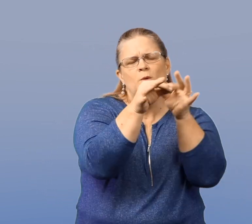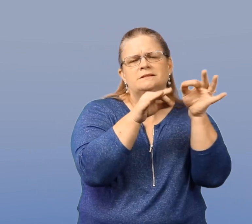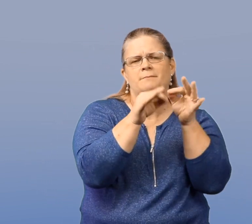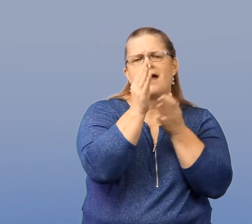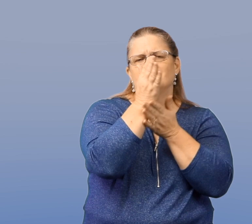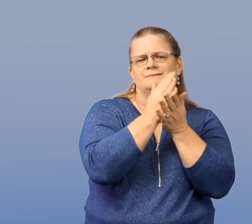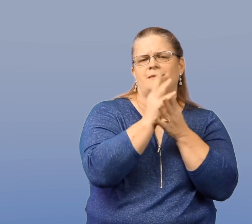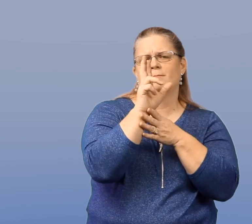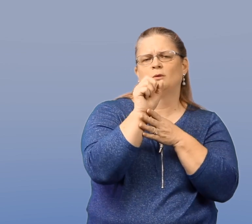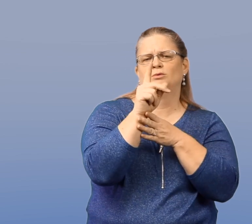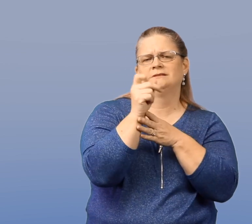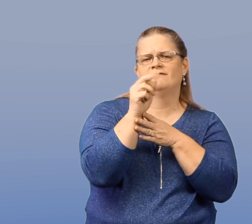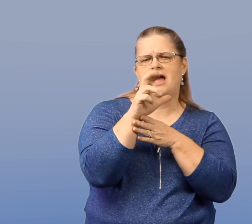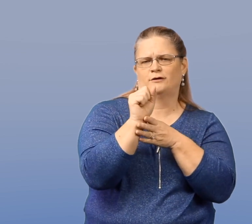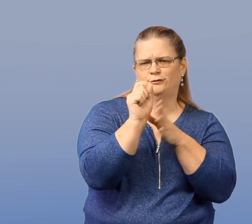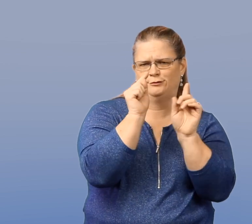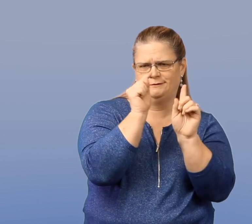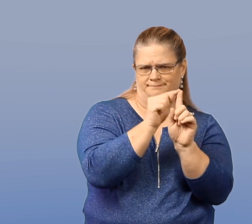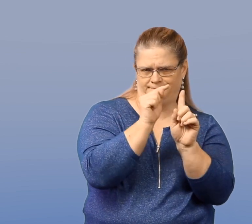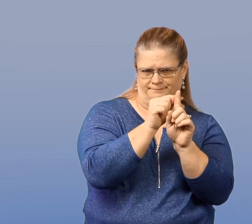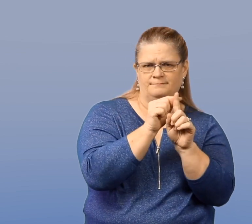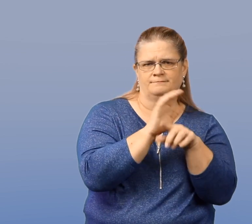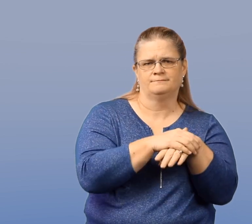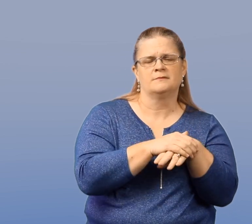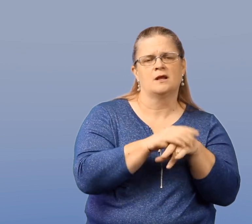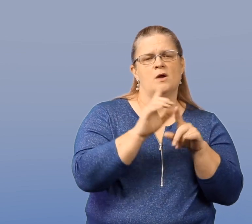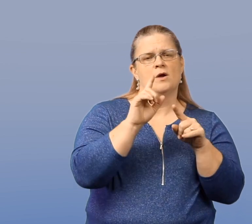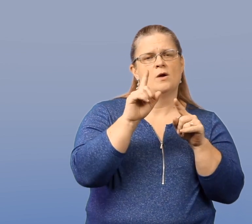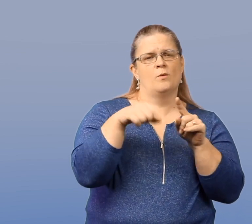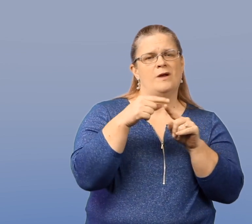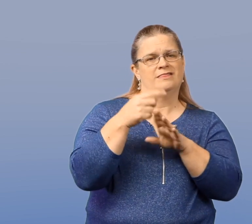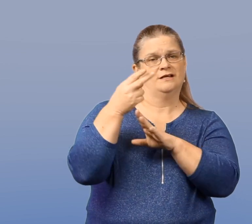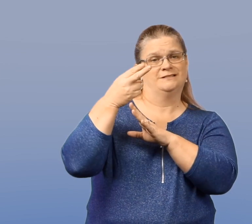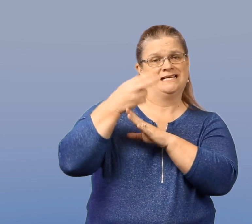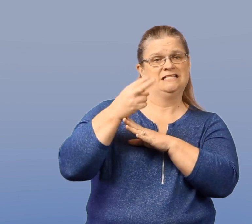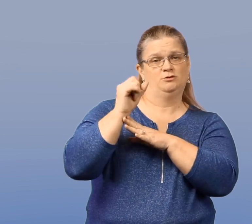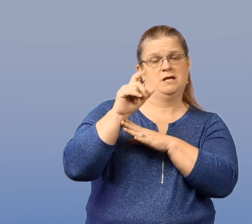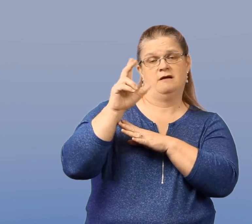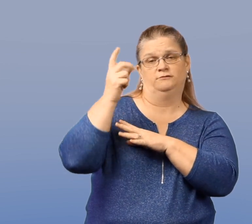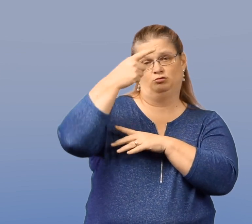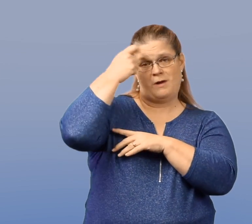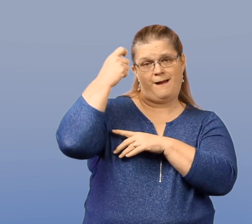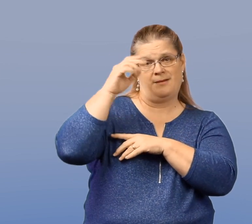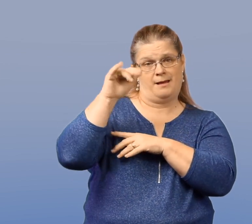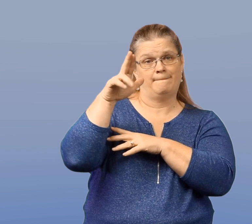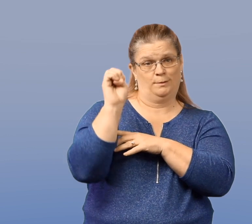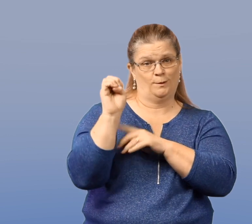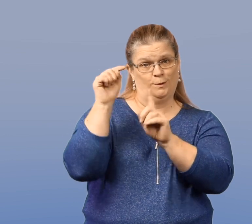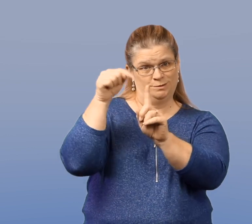I want to explain some risk factors when there is a history of trauma or abuse.